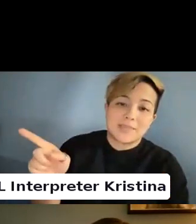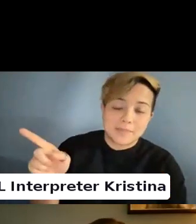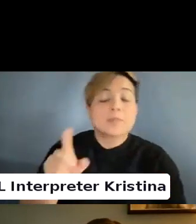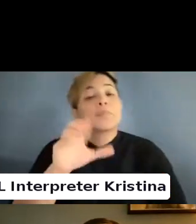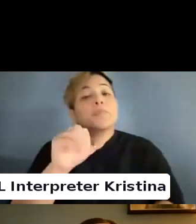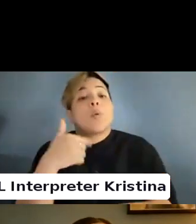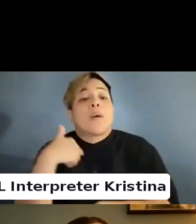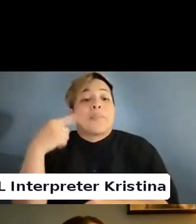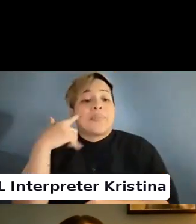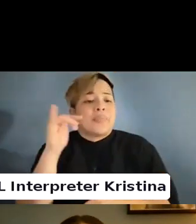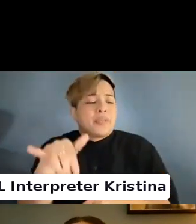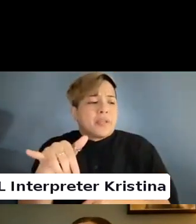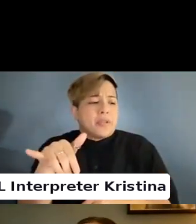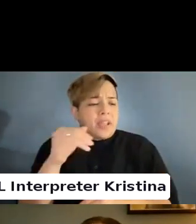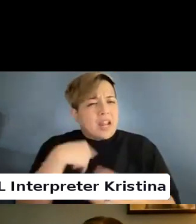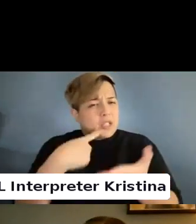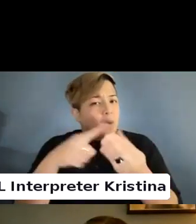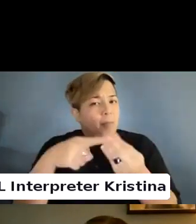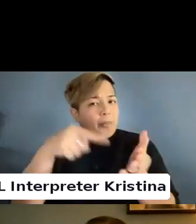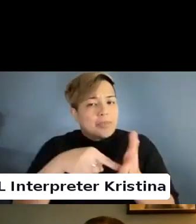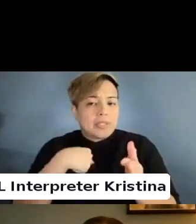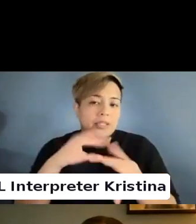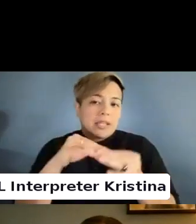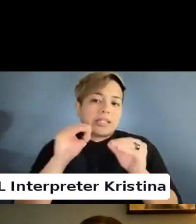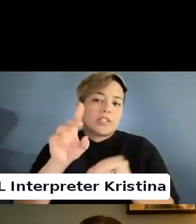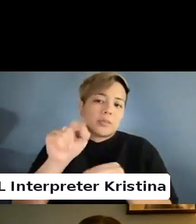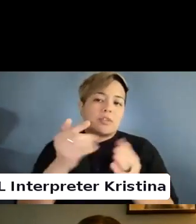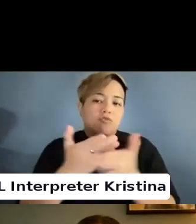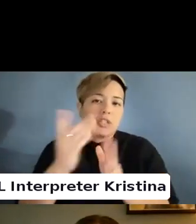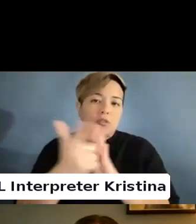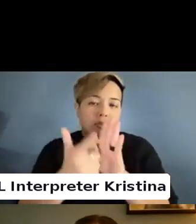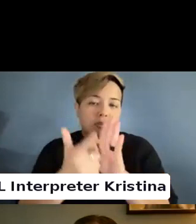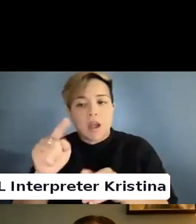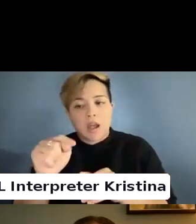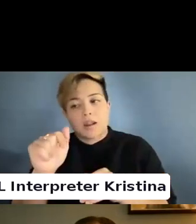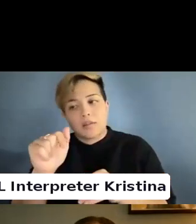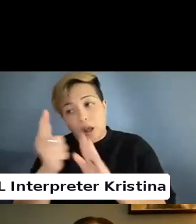I think that I will talk about this. The disability rights law at a law school.